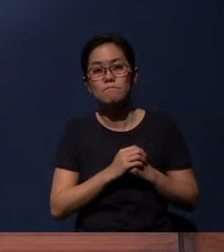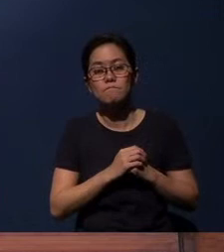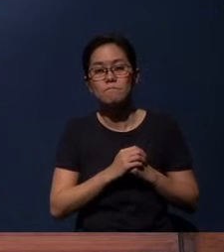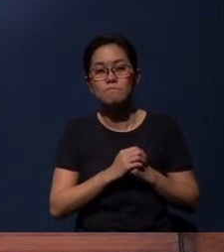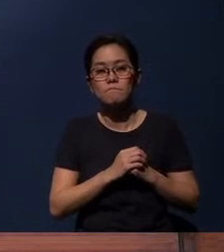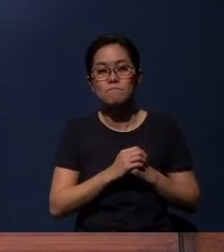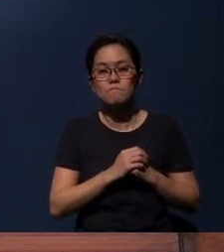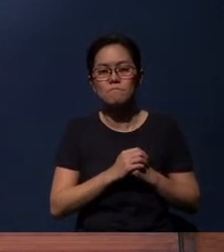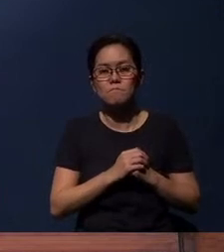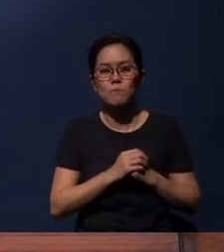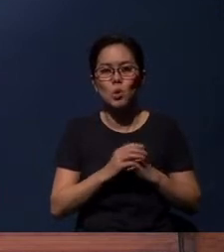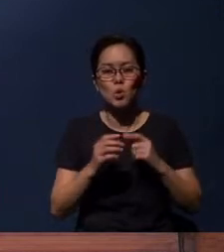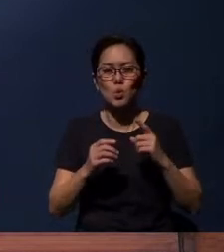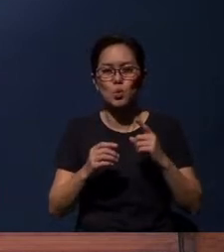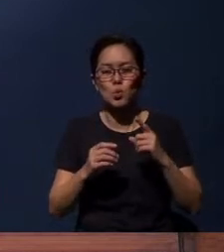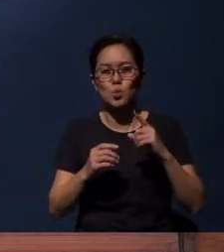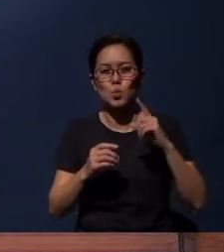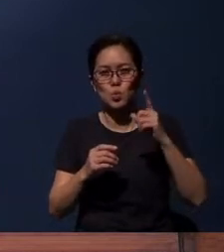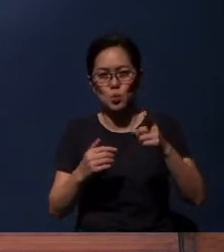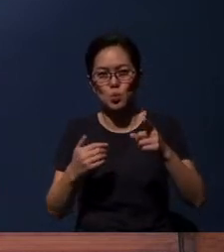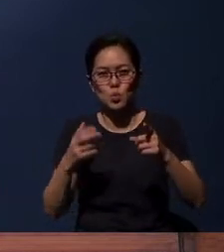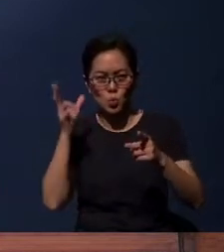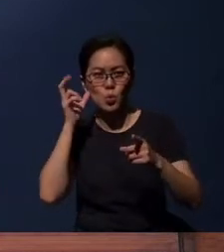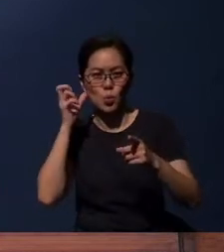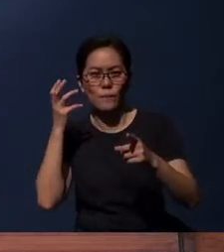You have...you have heard what the worship leader